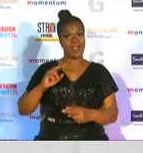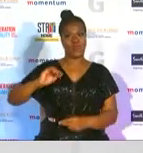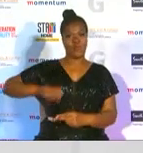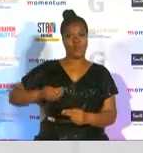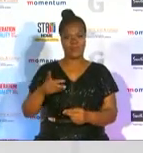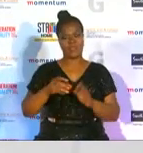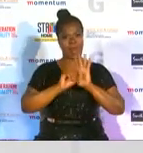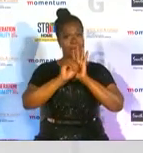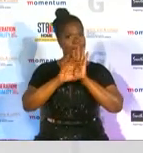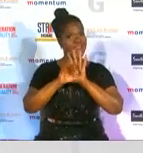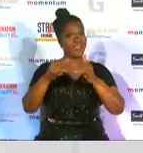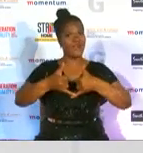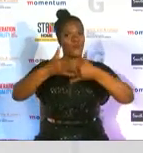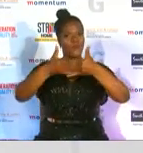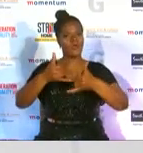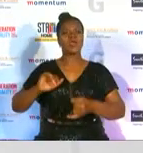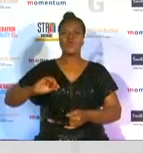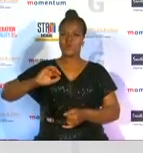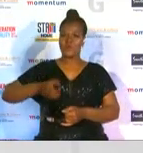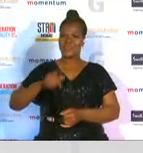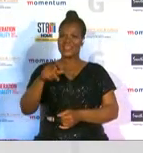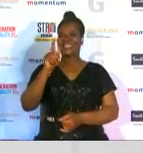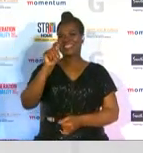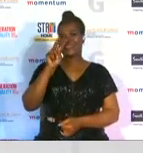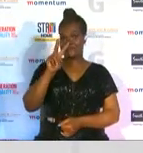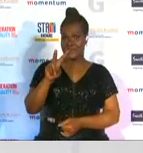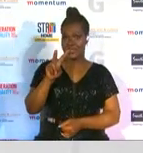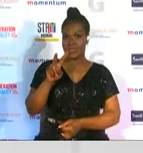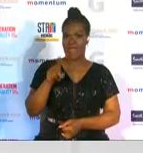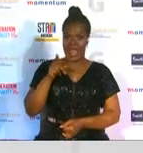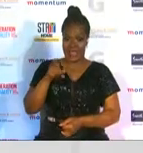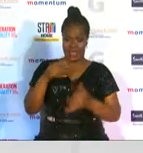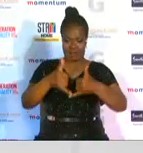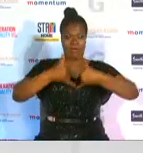as women in television this award honors women who are excelling in television